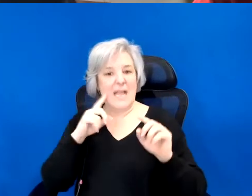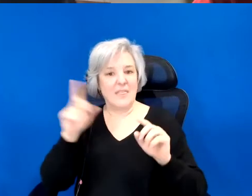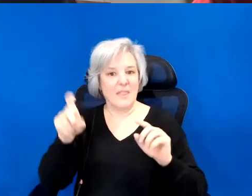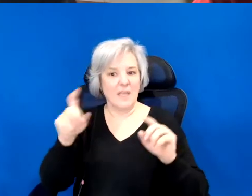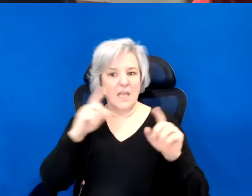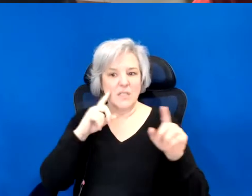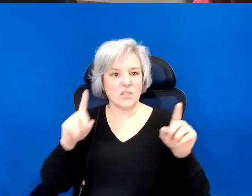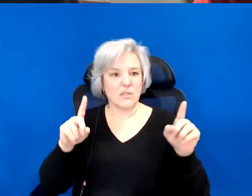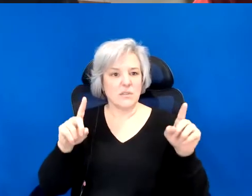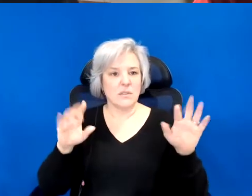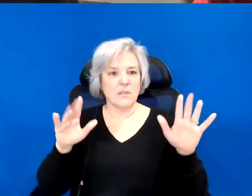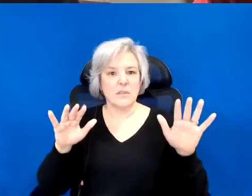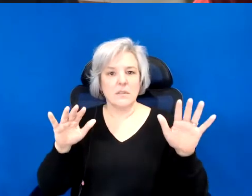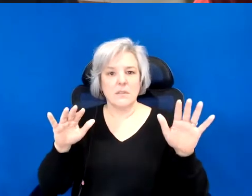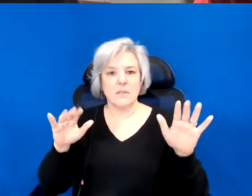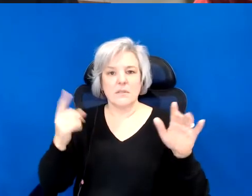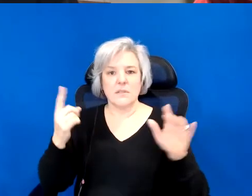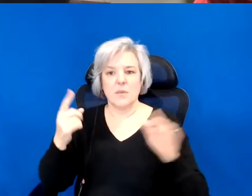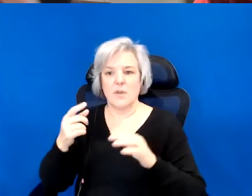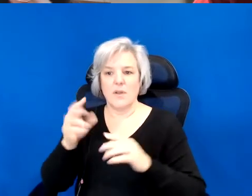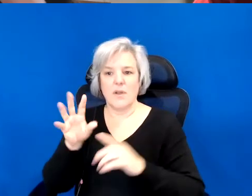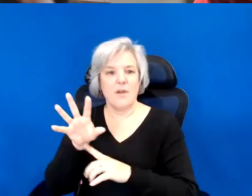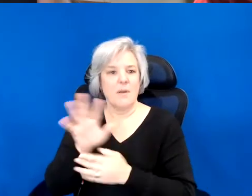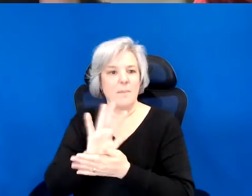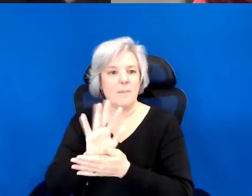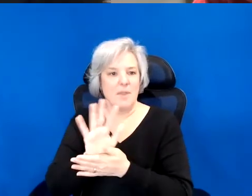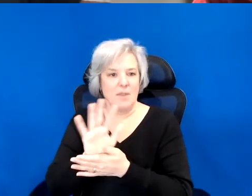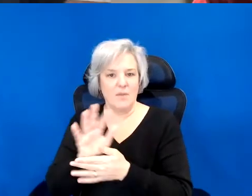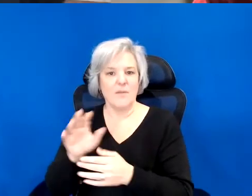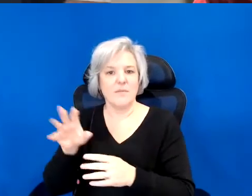who is a filmmaker who is working with me on this project.